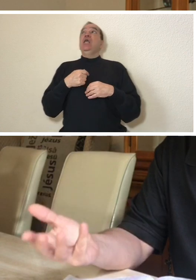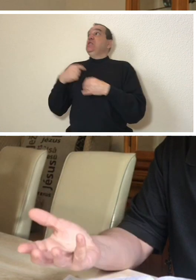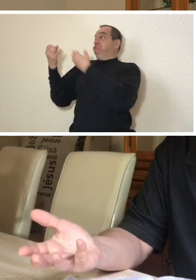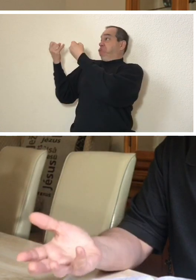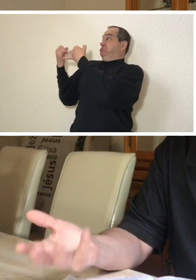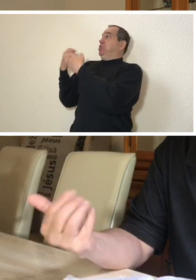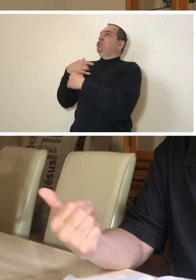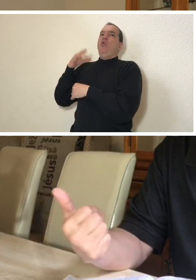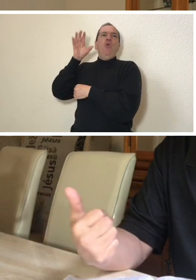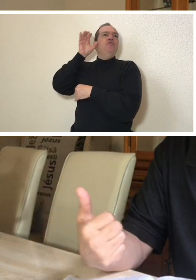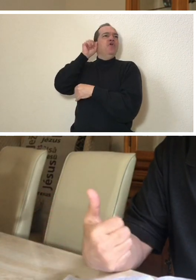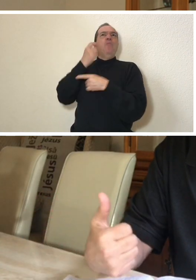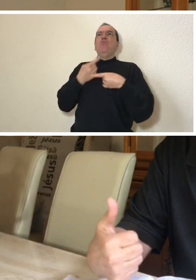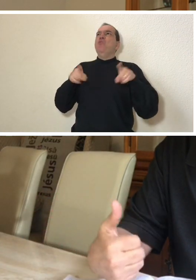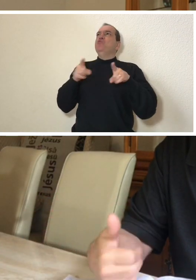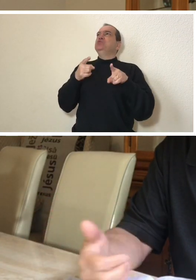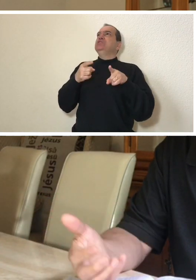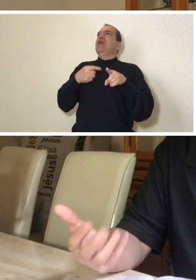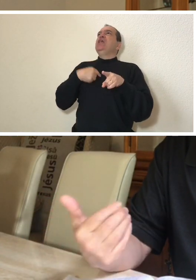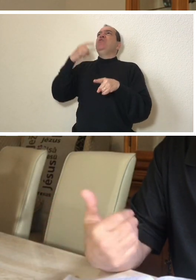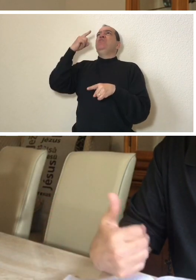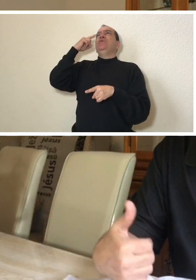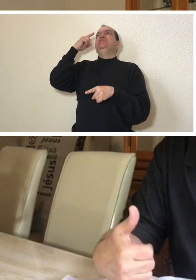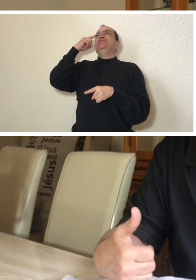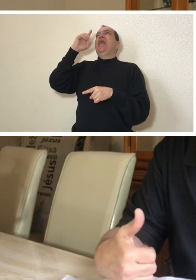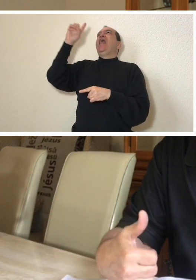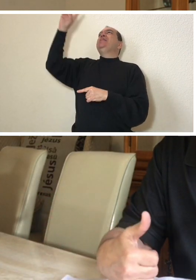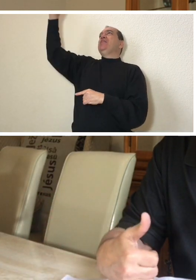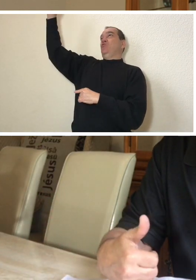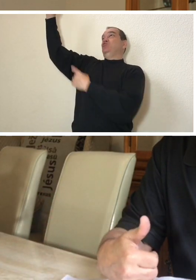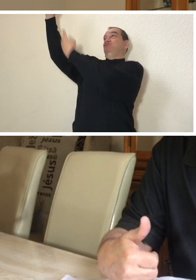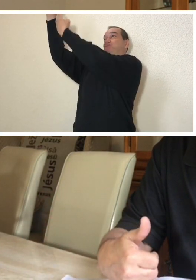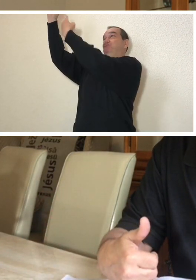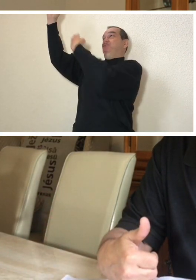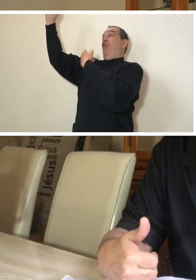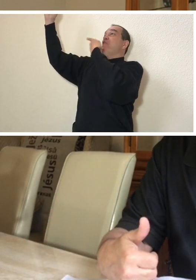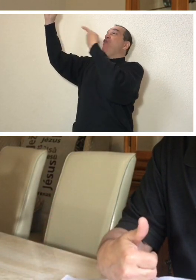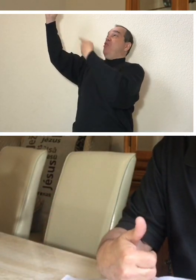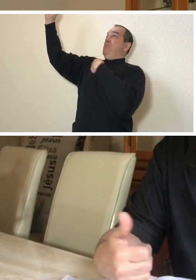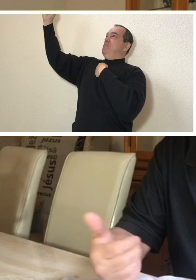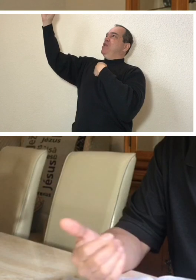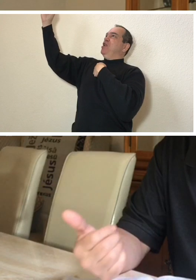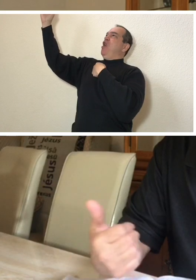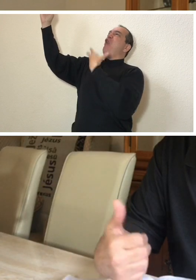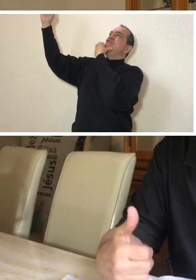explaining this to me and I heard the music, once again I felt the presence of God, and it's like he was talking